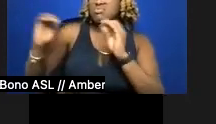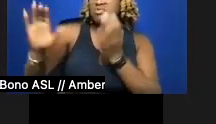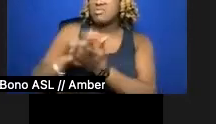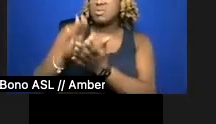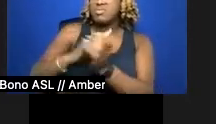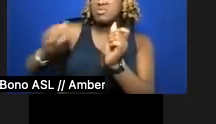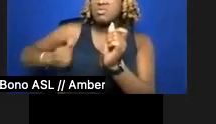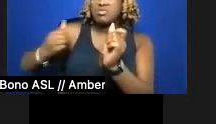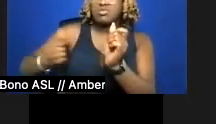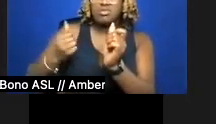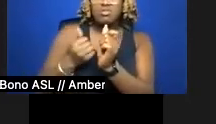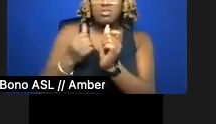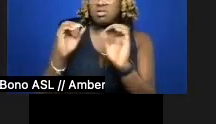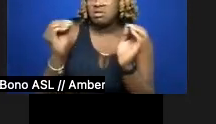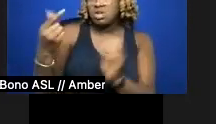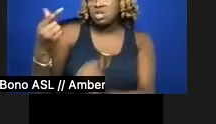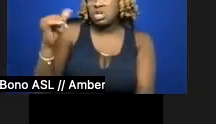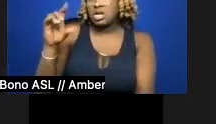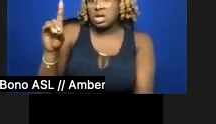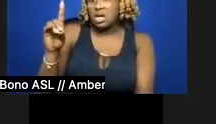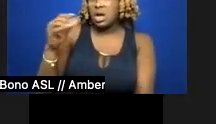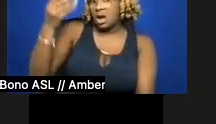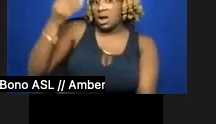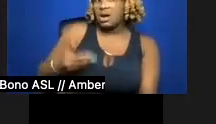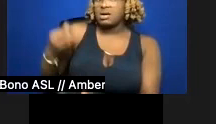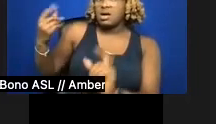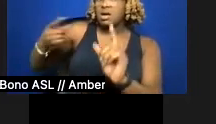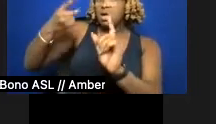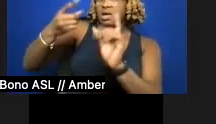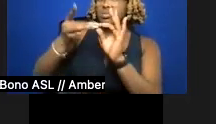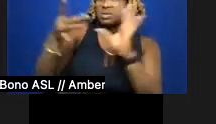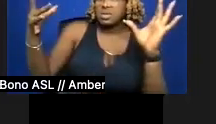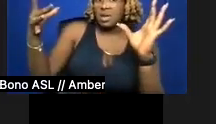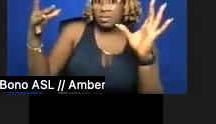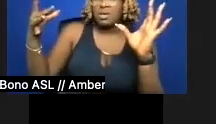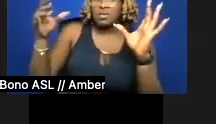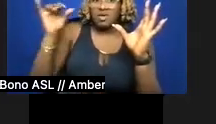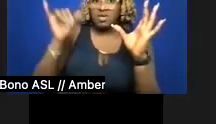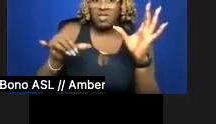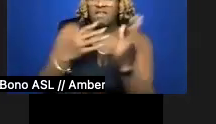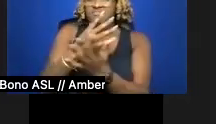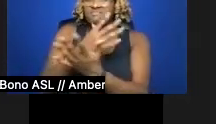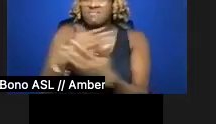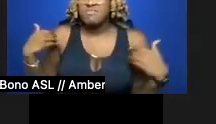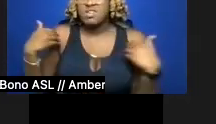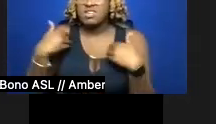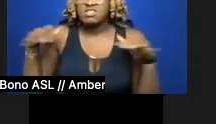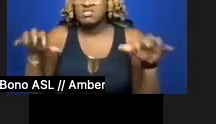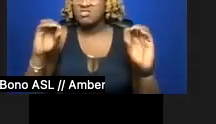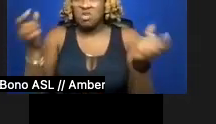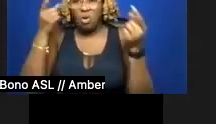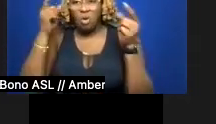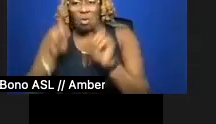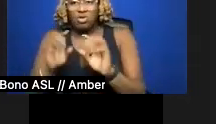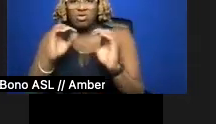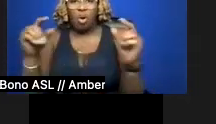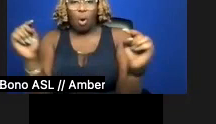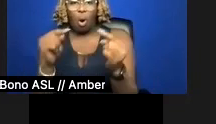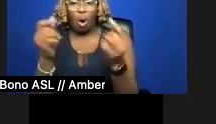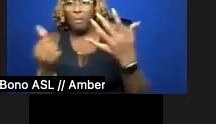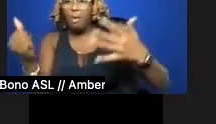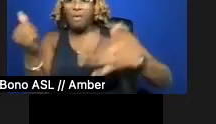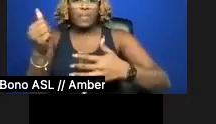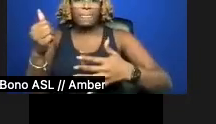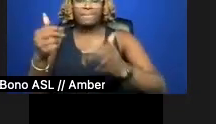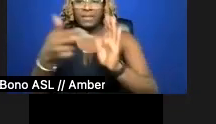I aim to escape the bestiary. I make no pledge to do no harm. Above all, a diagnosis is billable.